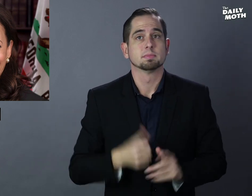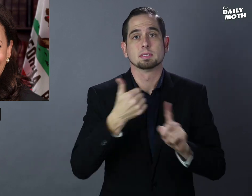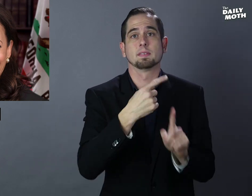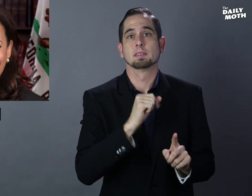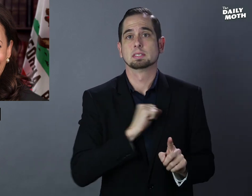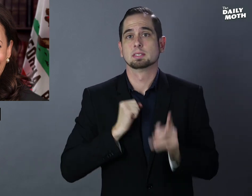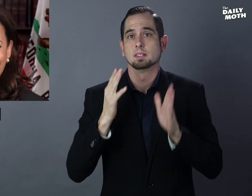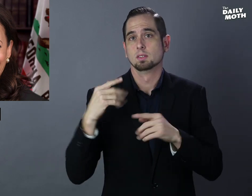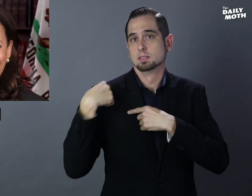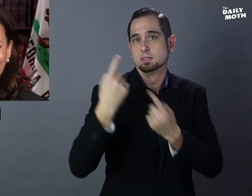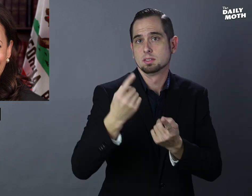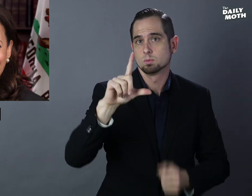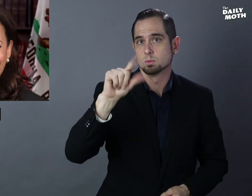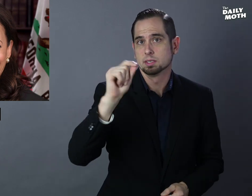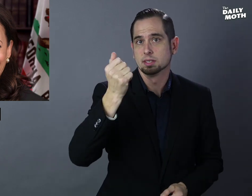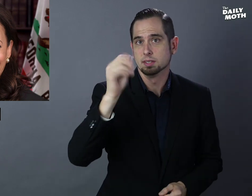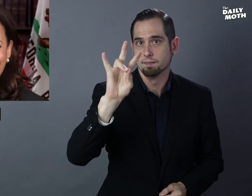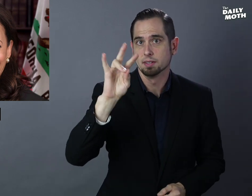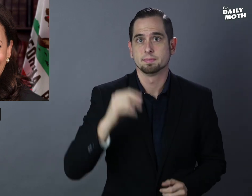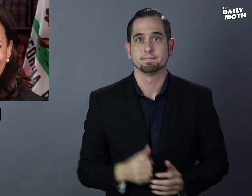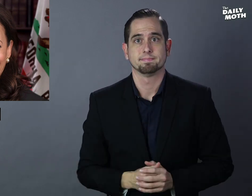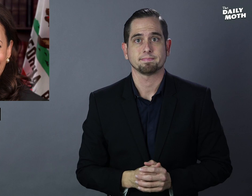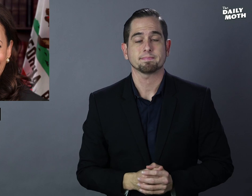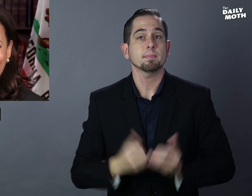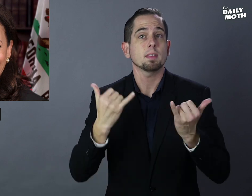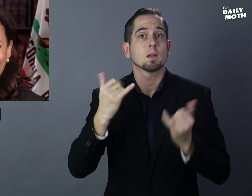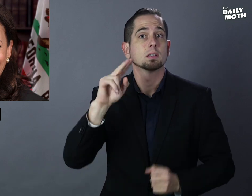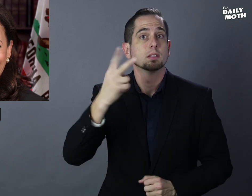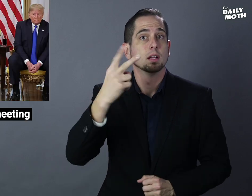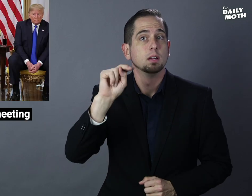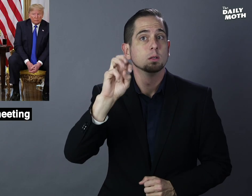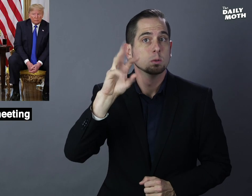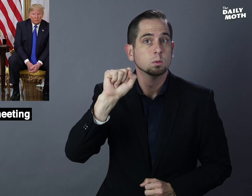She has been a senator since 2017. The second news -